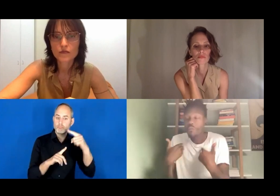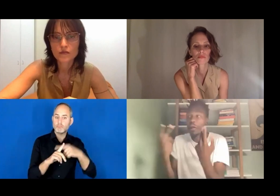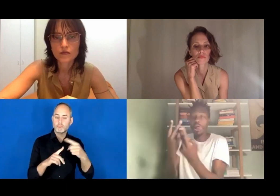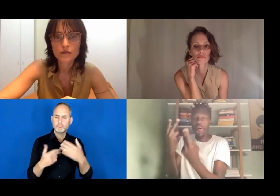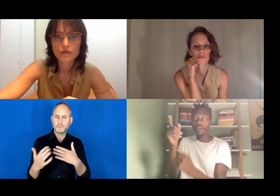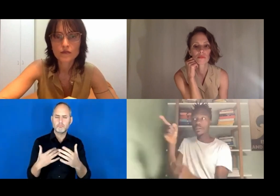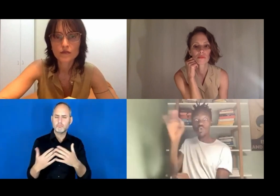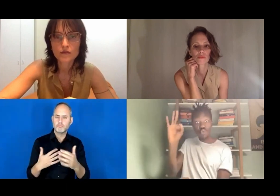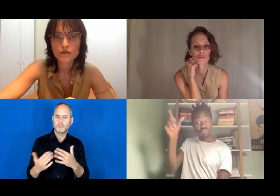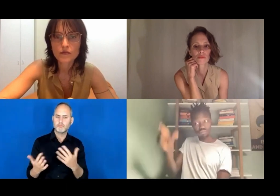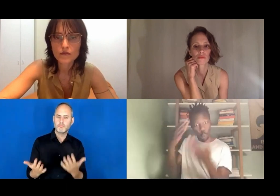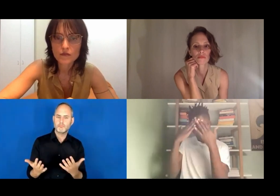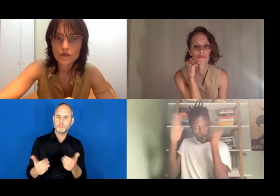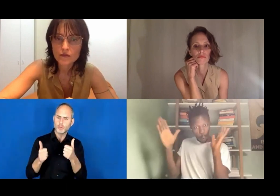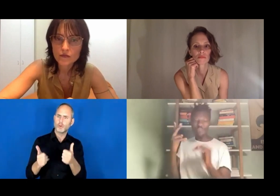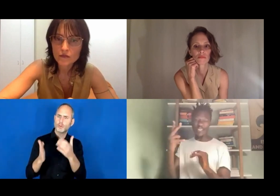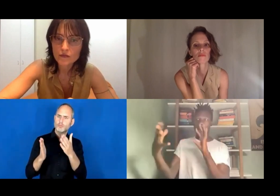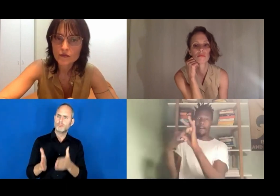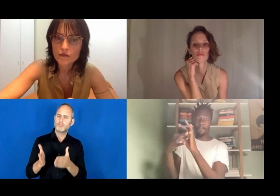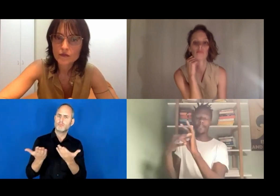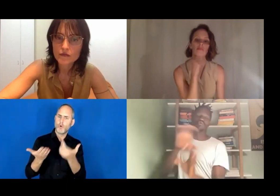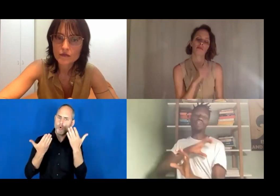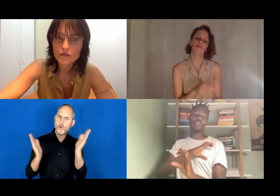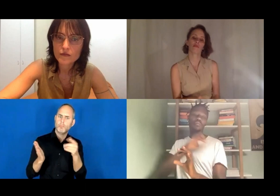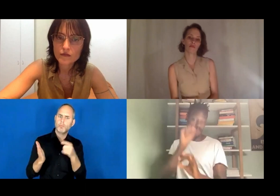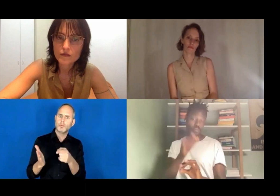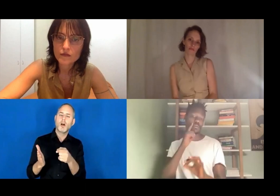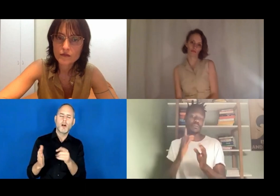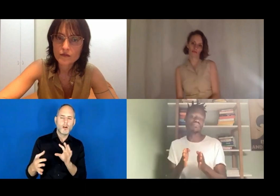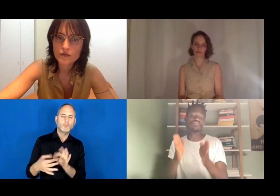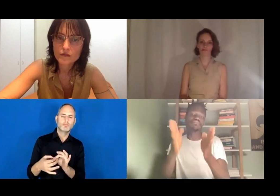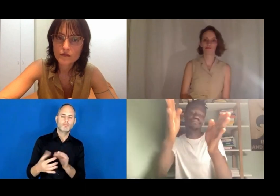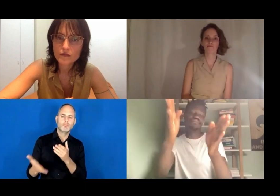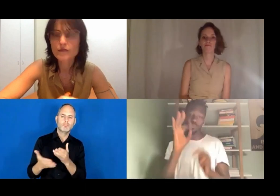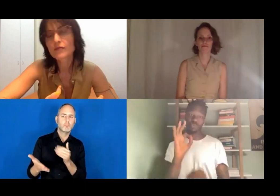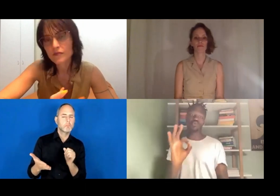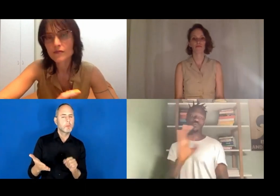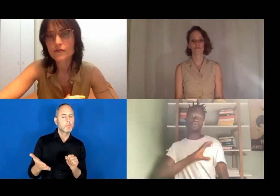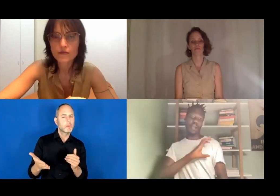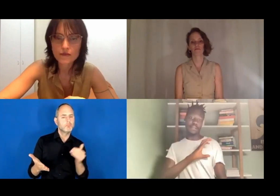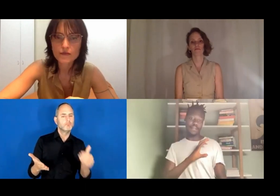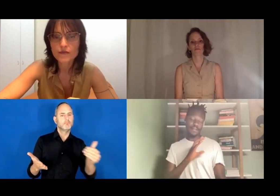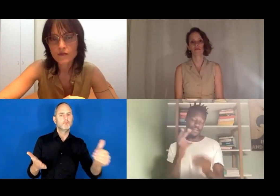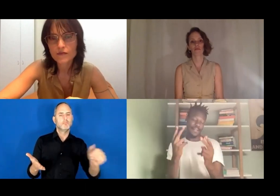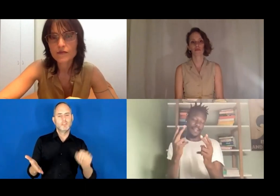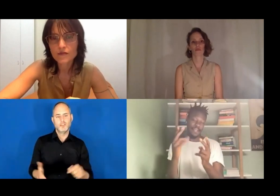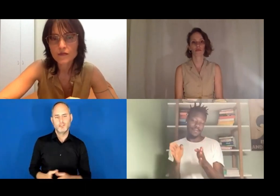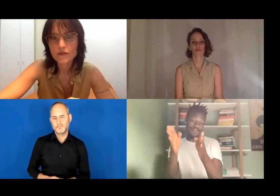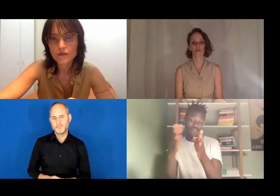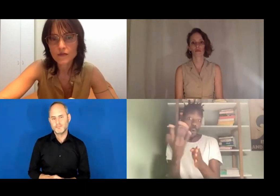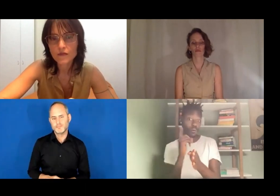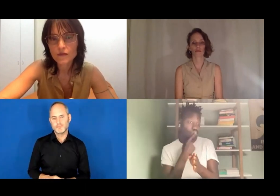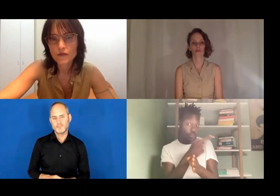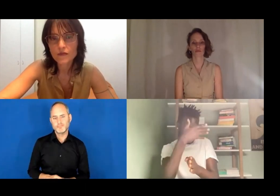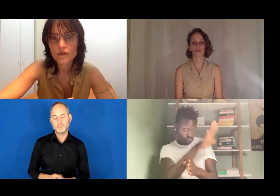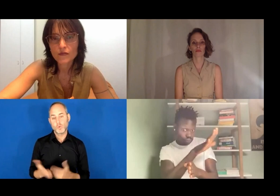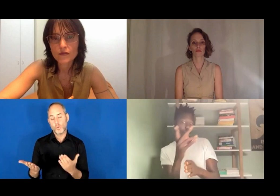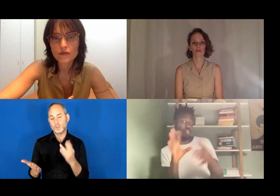to do and then knows how to do it, this is a very good contact in order to be successful, yeah, of course.